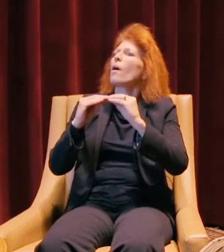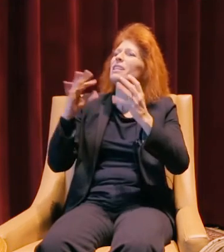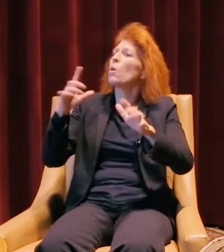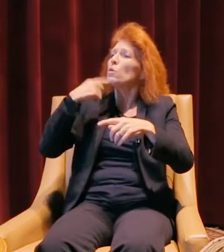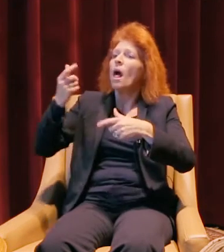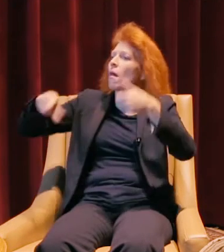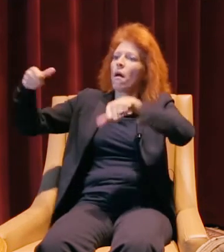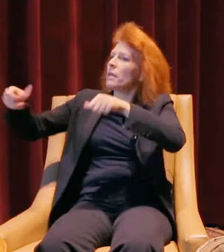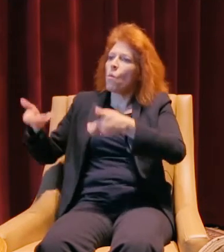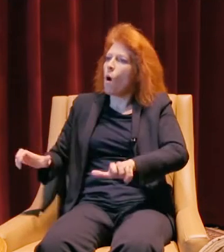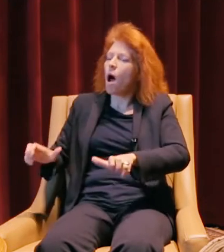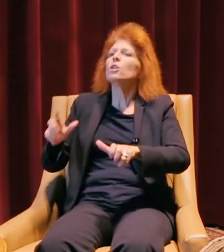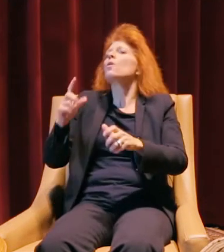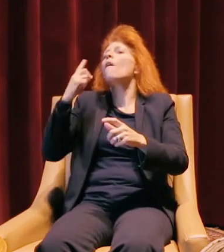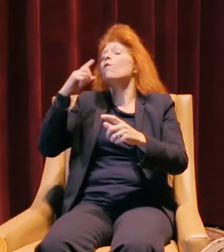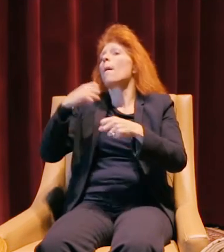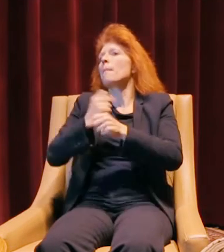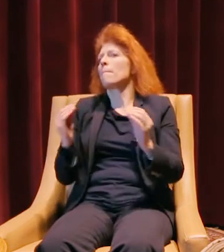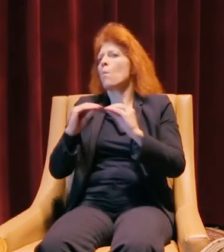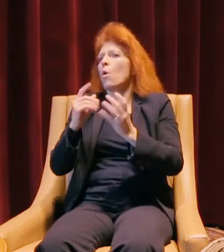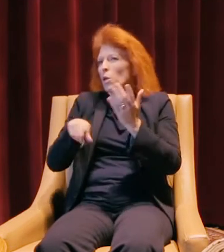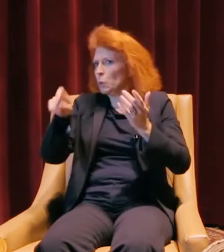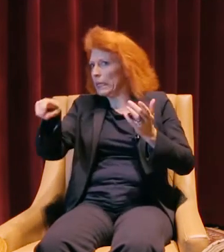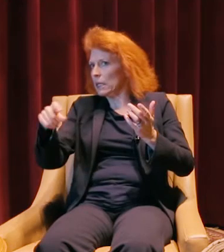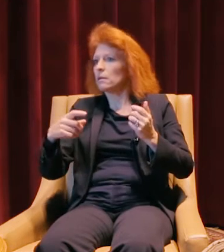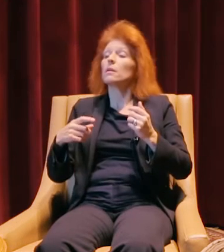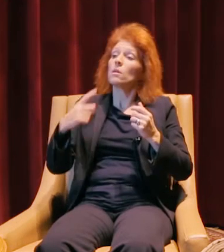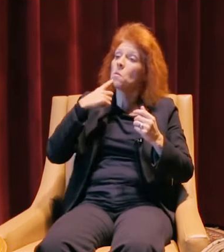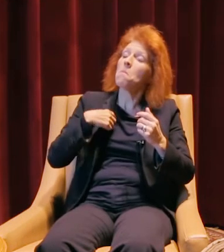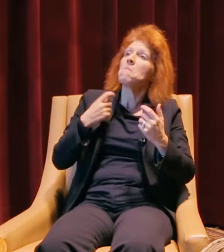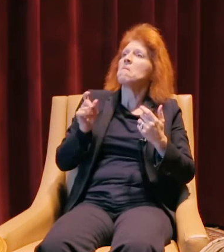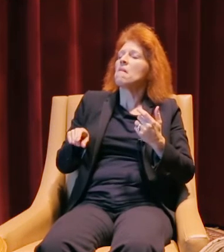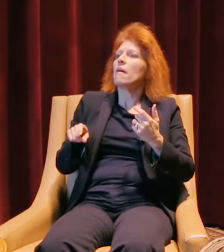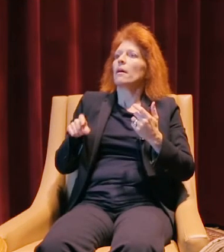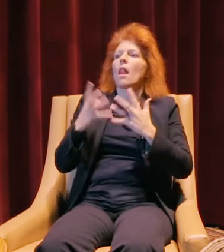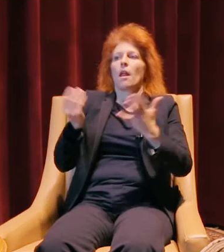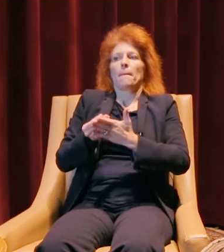So I asked him, what's it gonna take to make more than a couple a month? He said he would need quite a bit of money